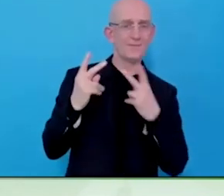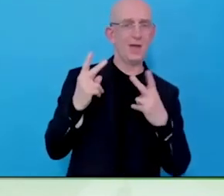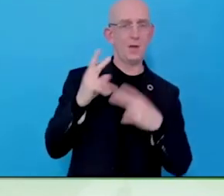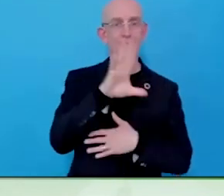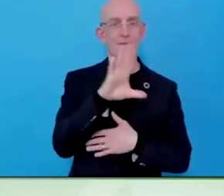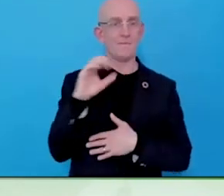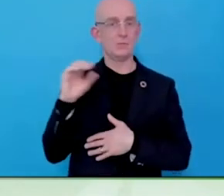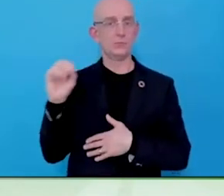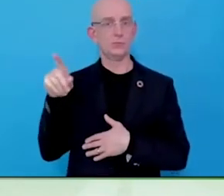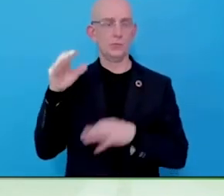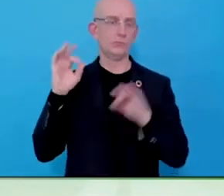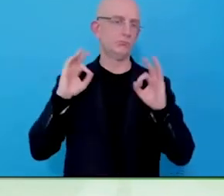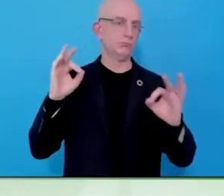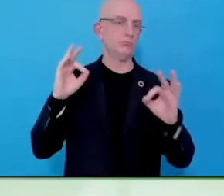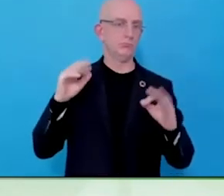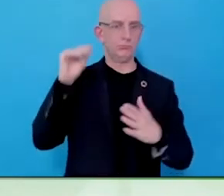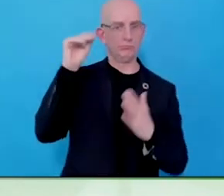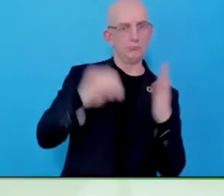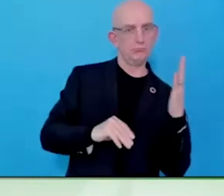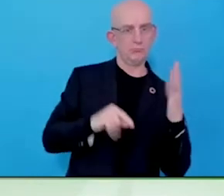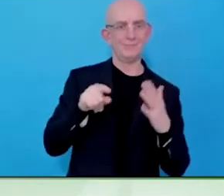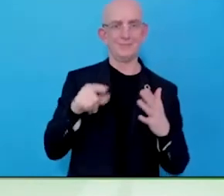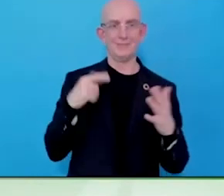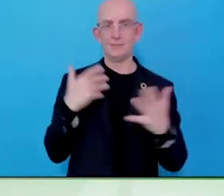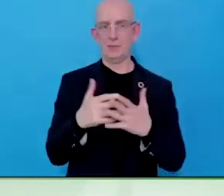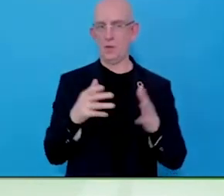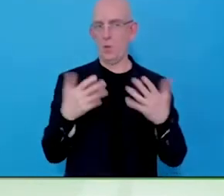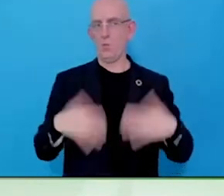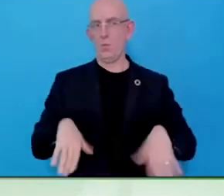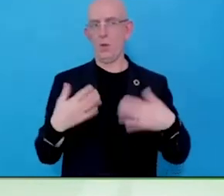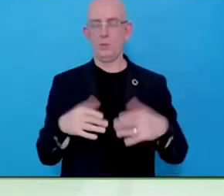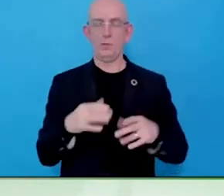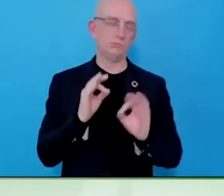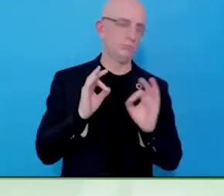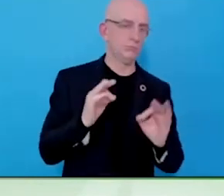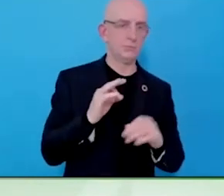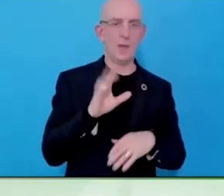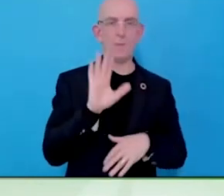advise, fairly large organisations and how to structure creating a